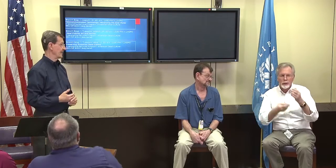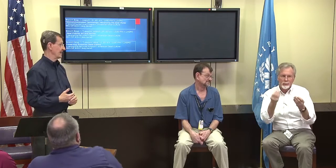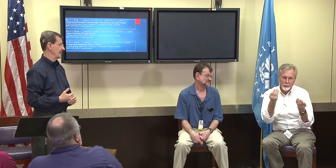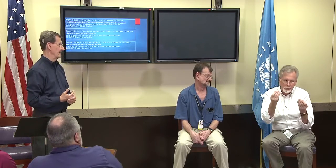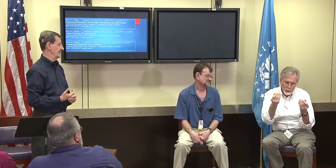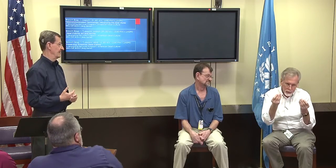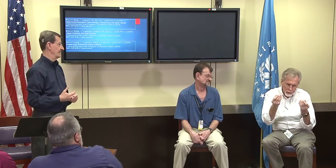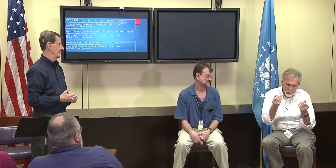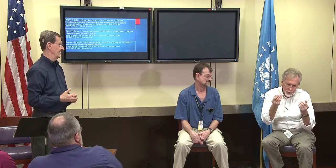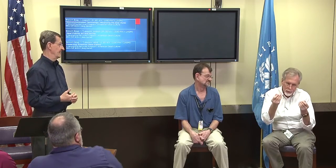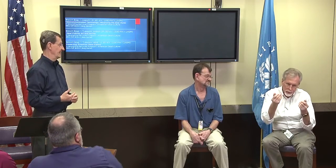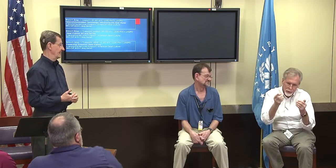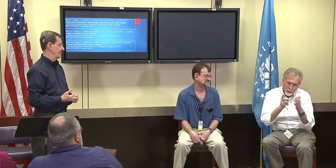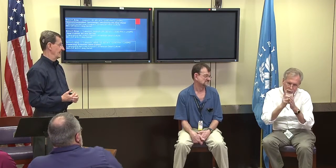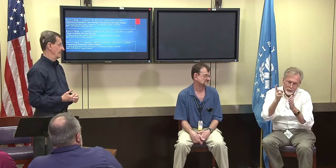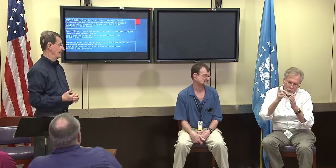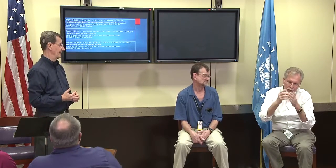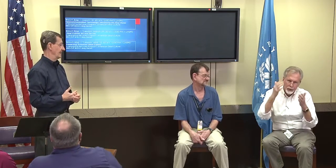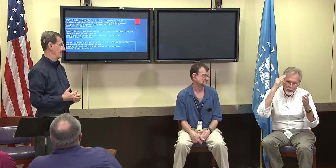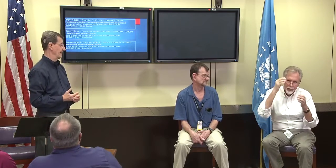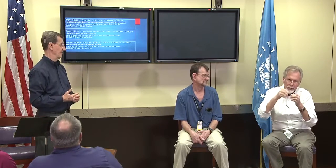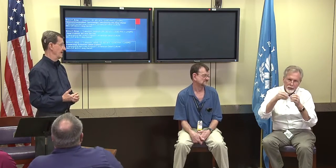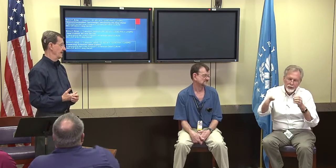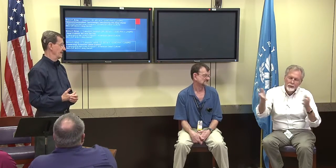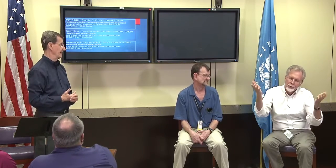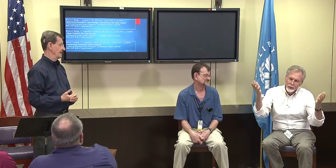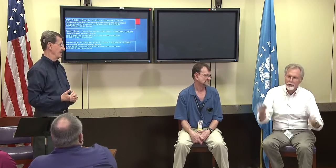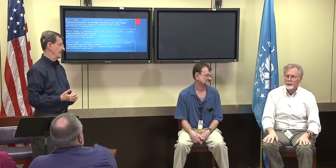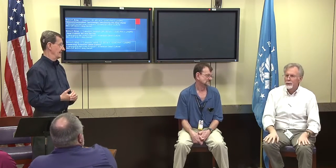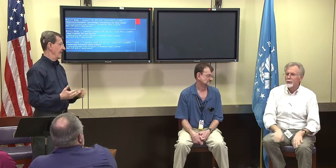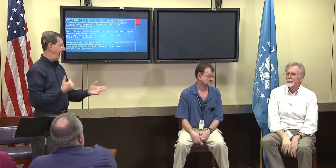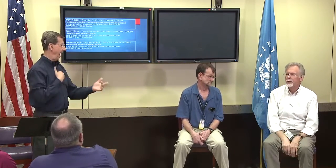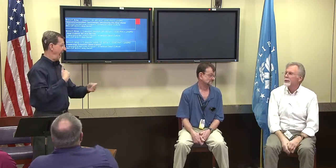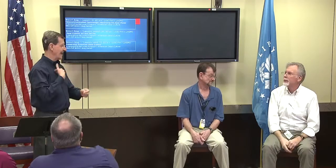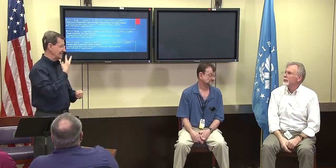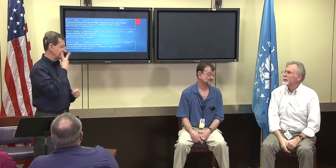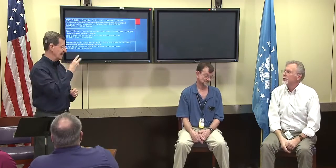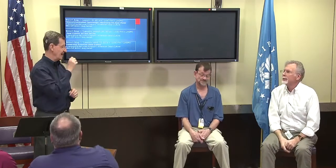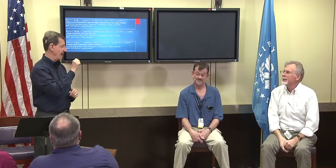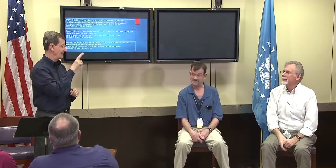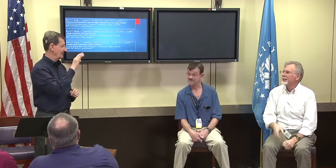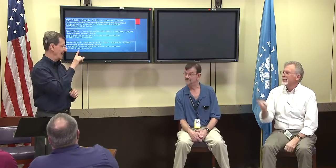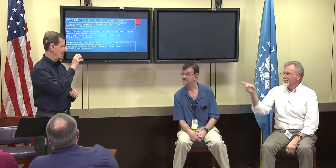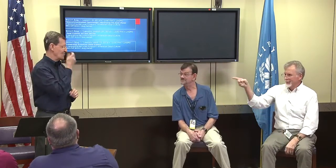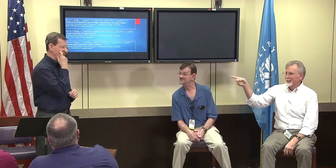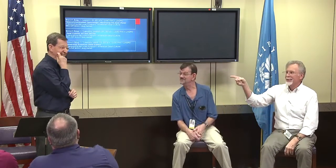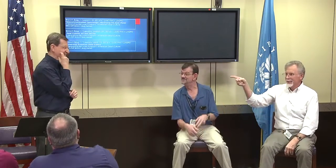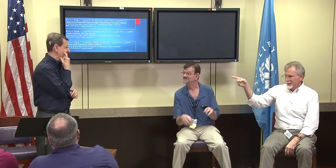Money is probably an issue, developing that sort of thing, that kind of AI kind of stuff.